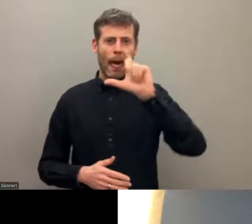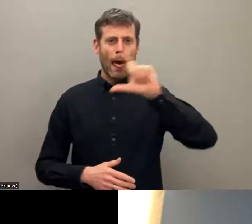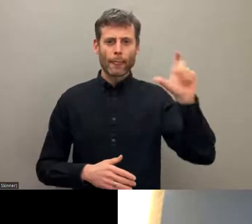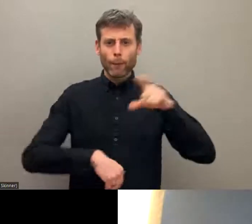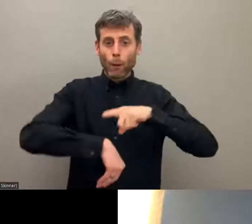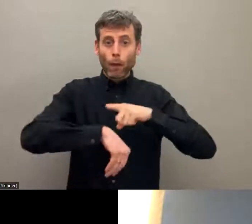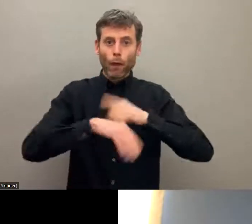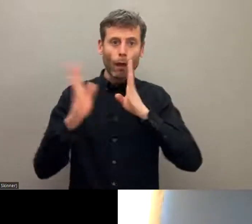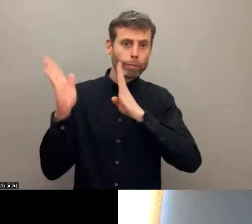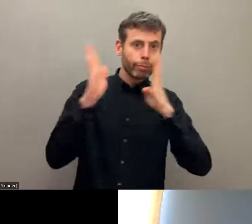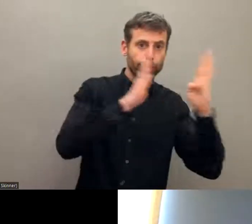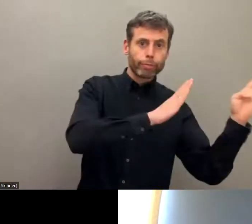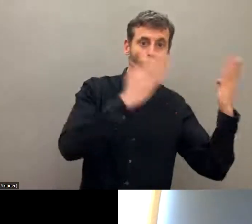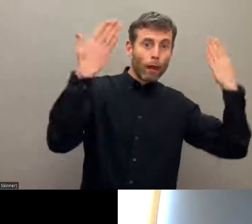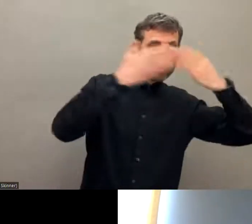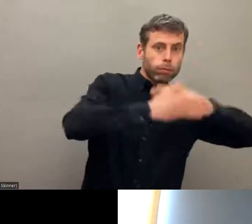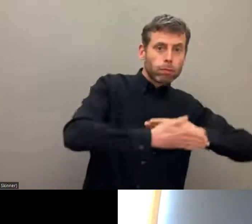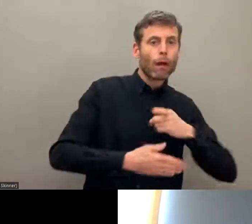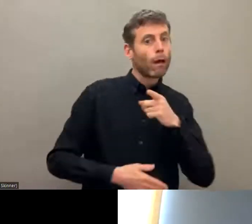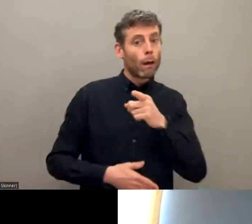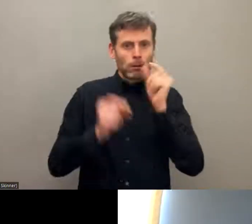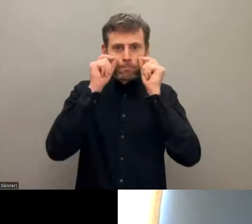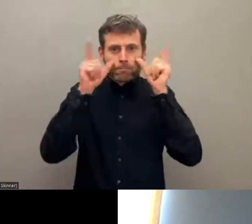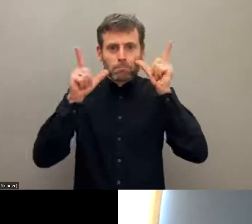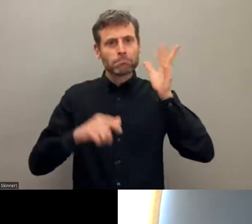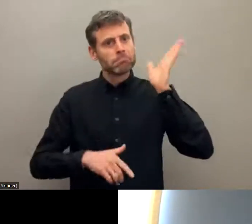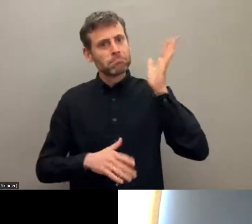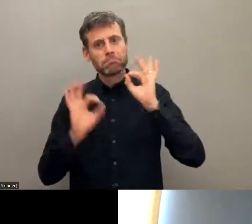panel, but thank you very much for this very important and historic